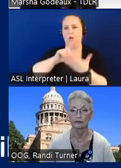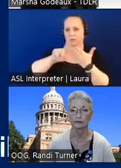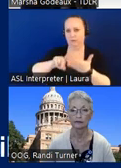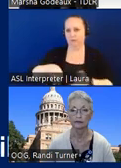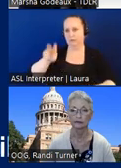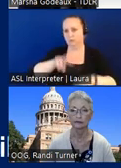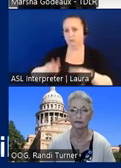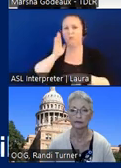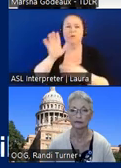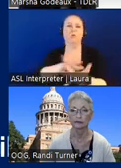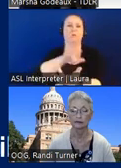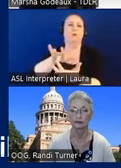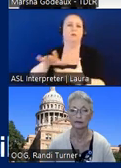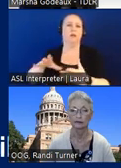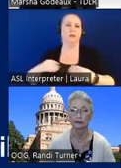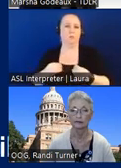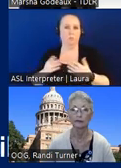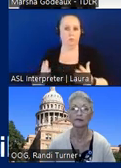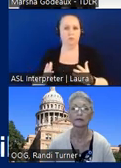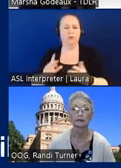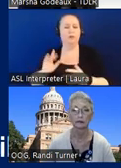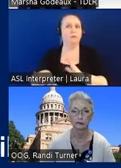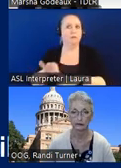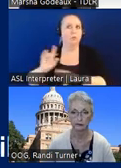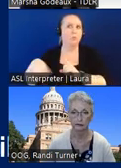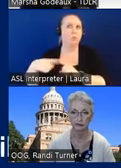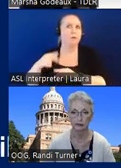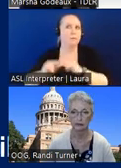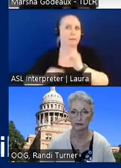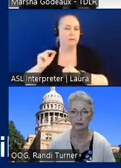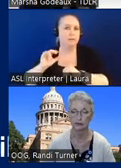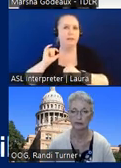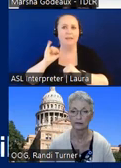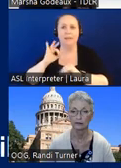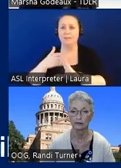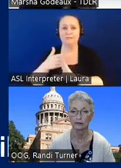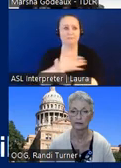contact the owner and find out when exactly it was built if it is beyond our records retention and we